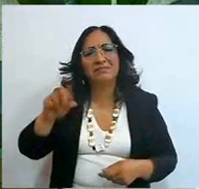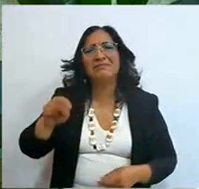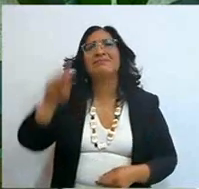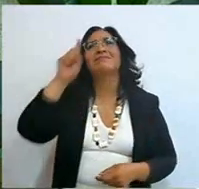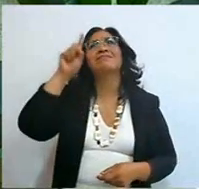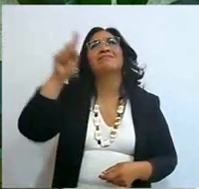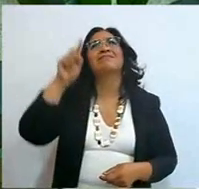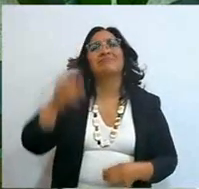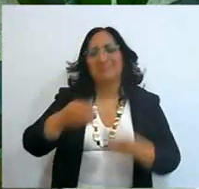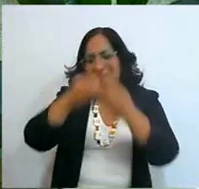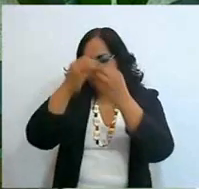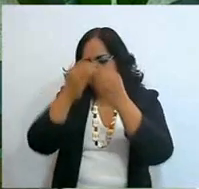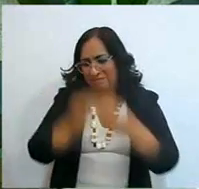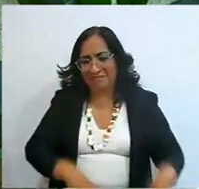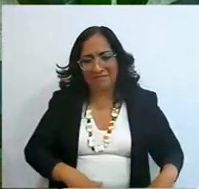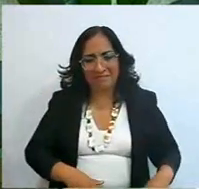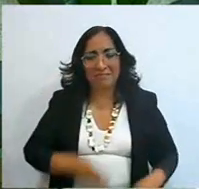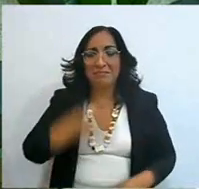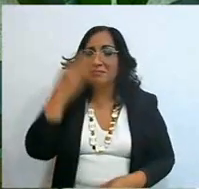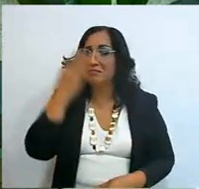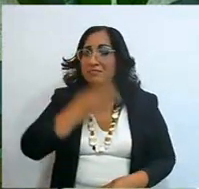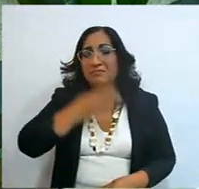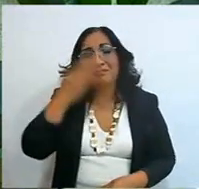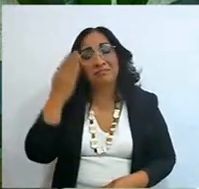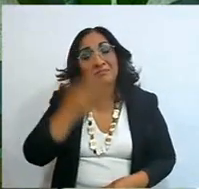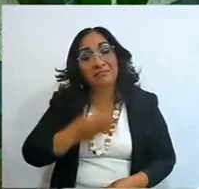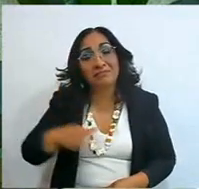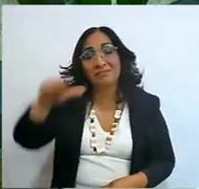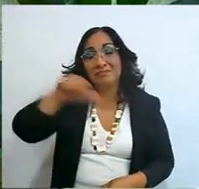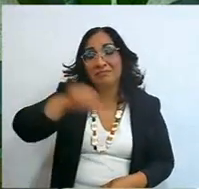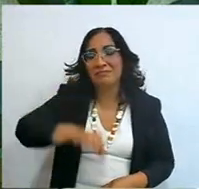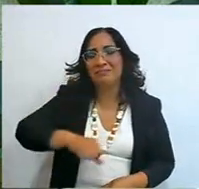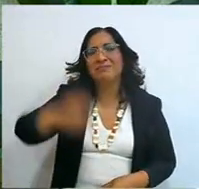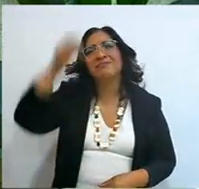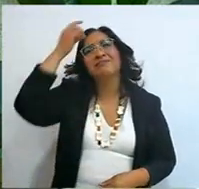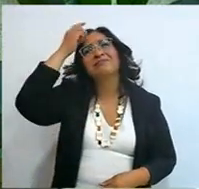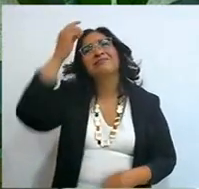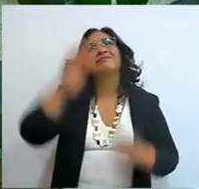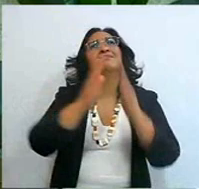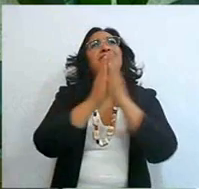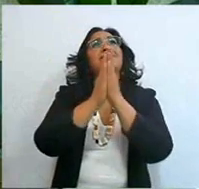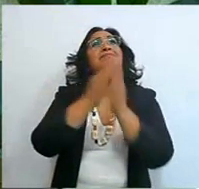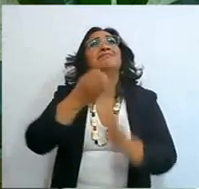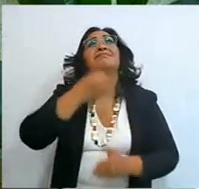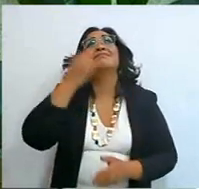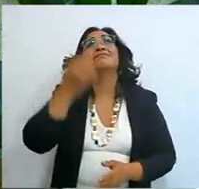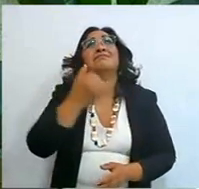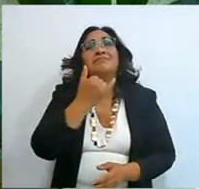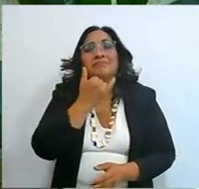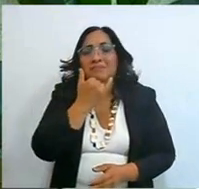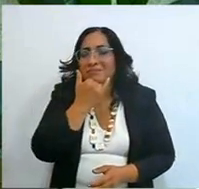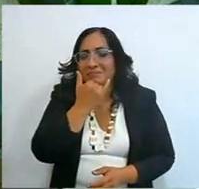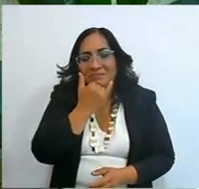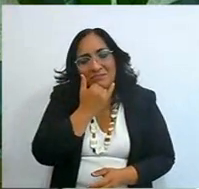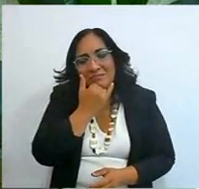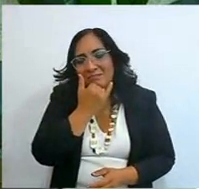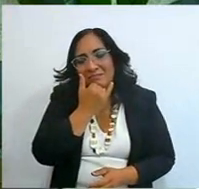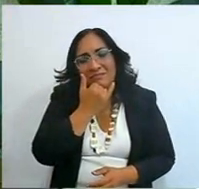I have belittled your Word and today, Lord, I appeal once again to your grace and mercy,